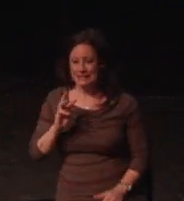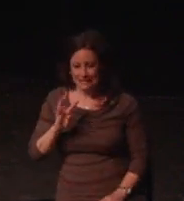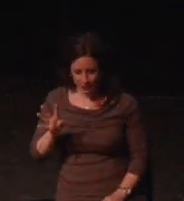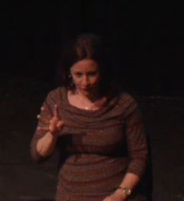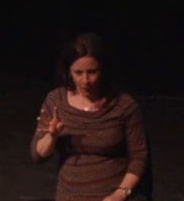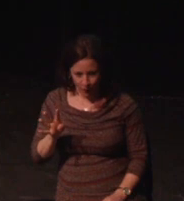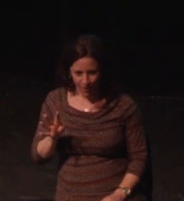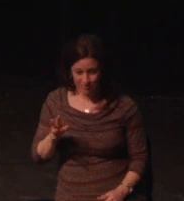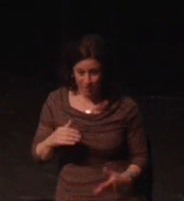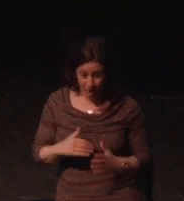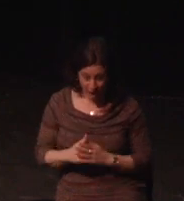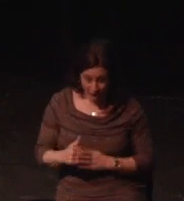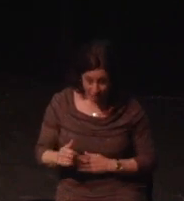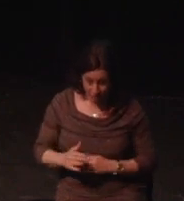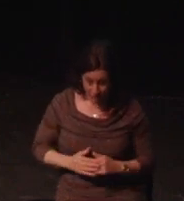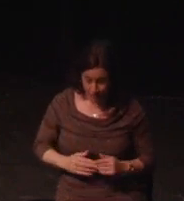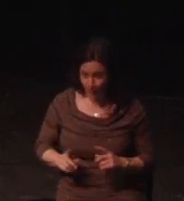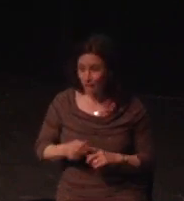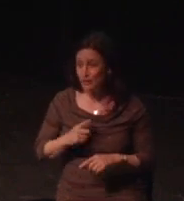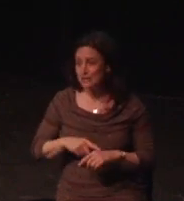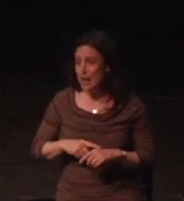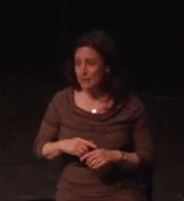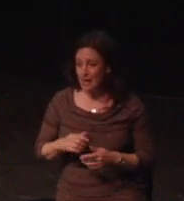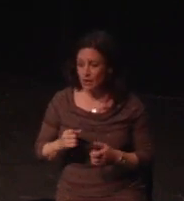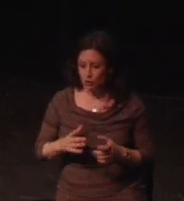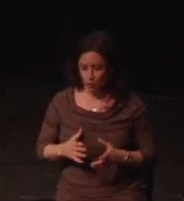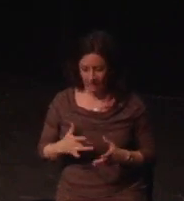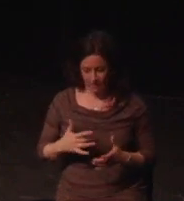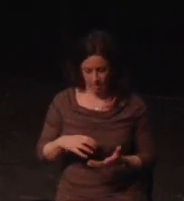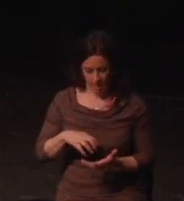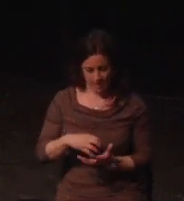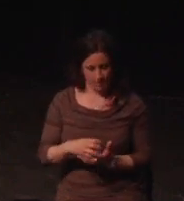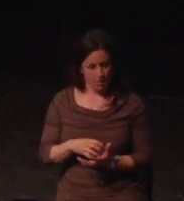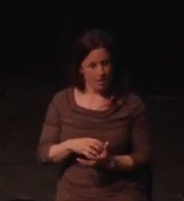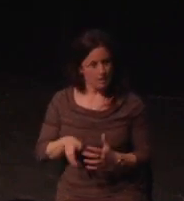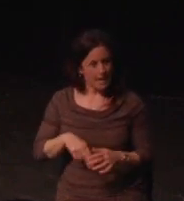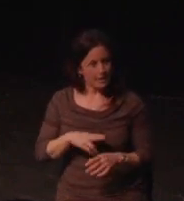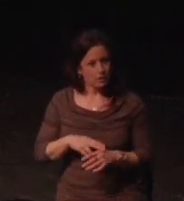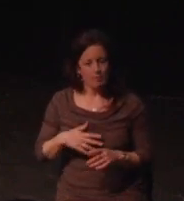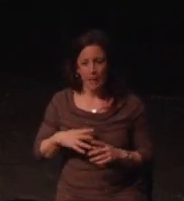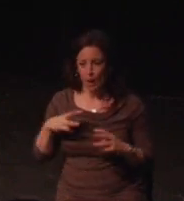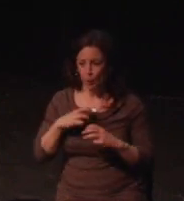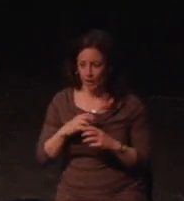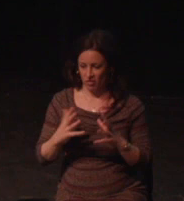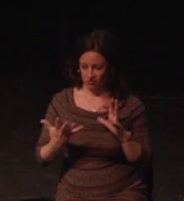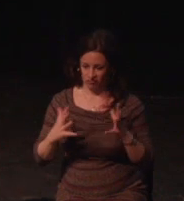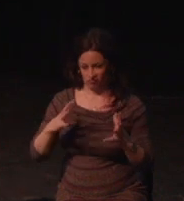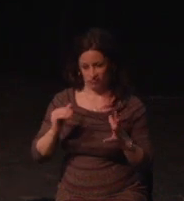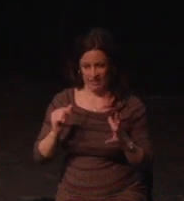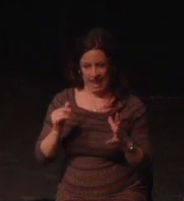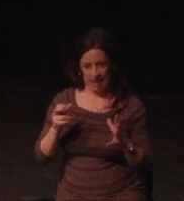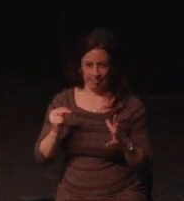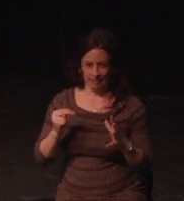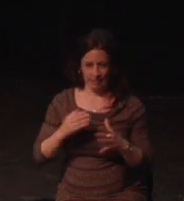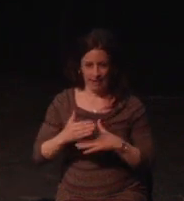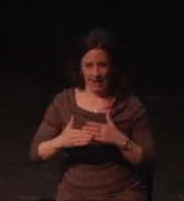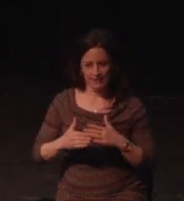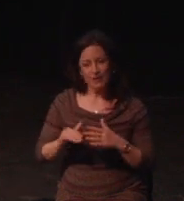Surrounded by people yet here are games that are giving that and more to me. I can't tell you how many hours I spent taking photos and Horizon Zero Dawn, Assassin's Creed